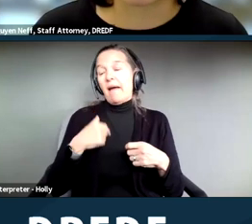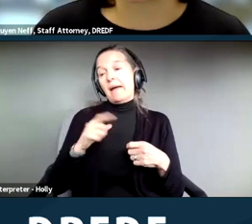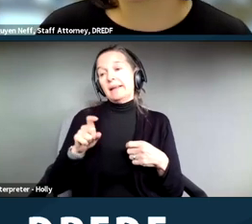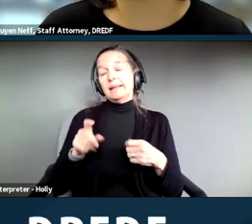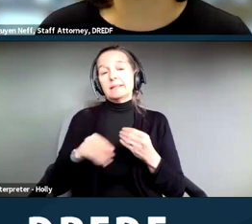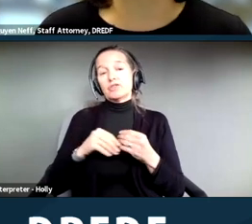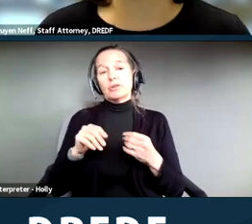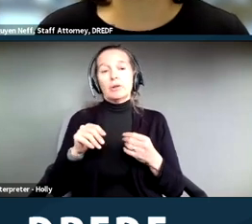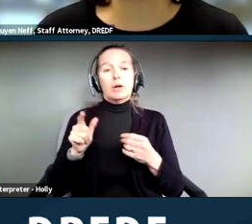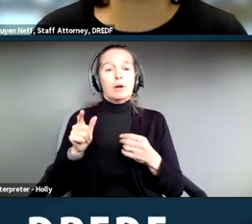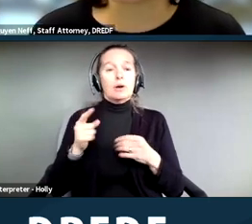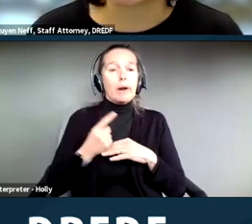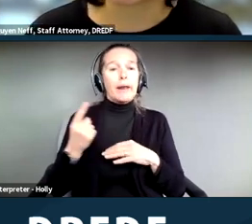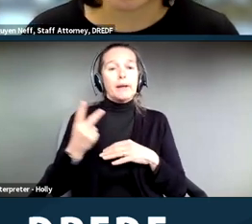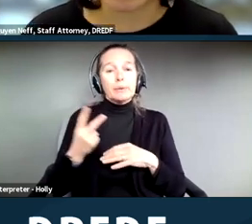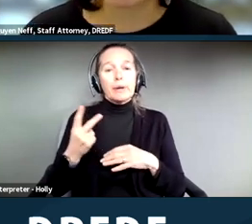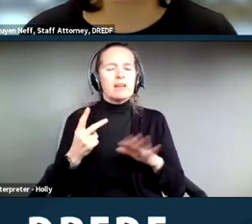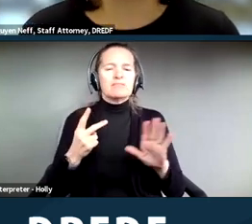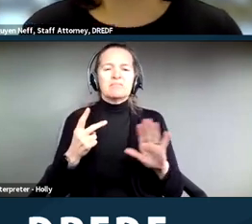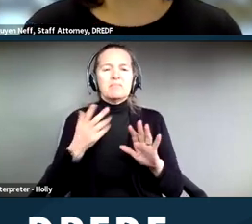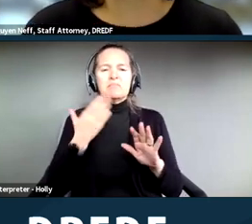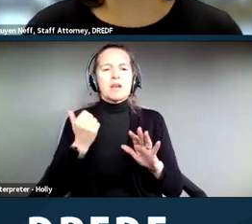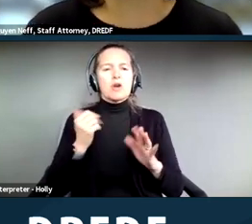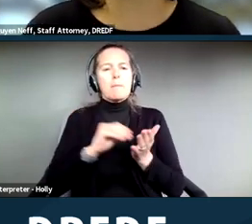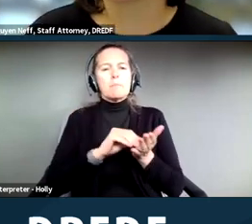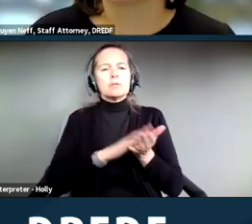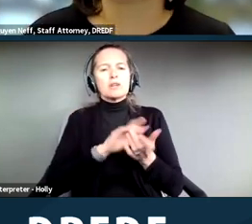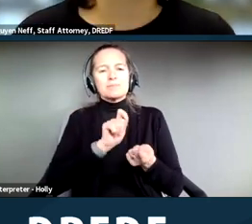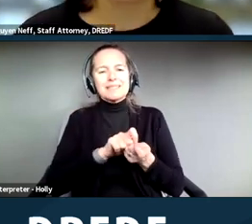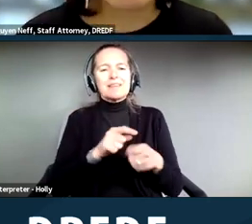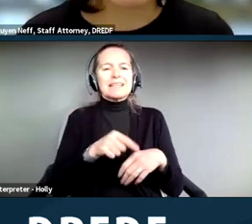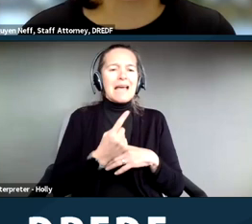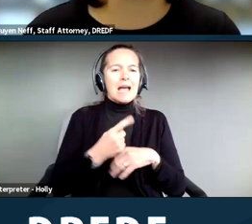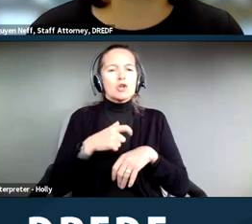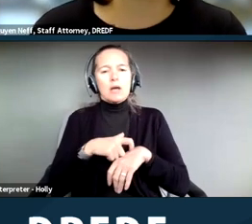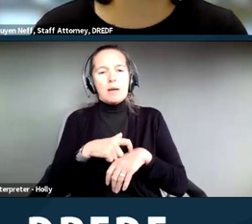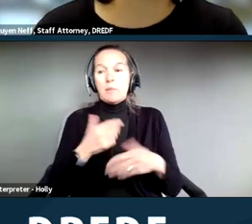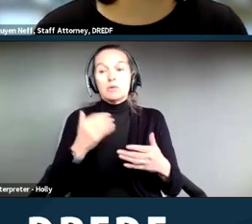hours, again, giving a specific date and time, because if they say okay, you have 24 hours,